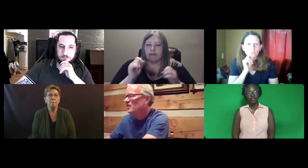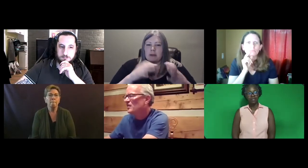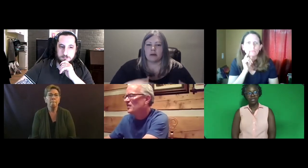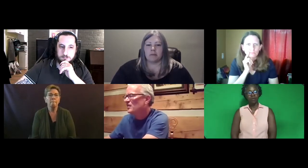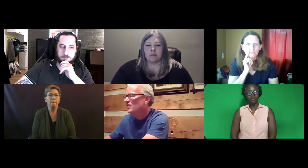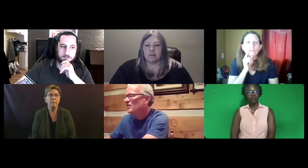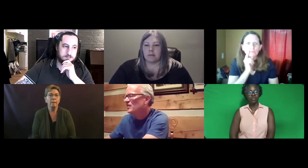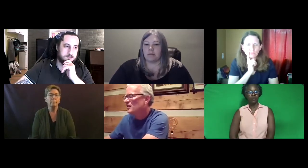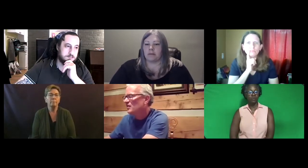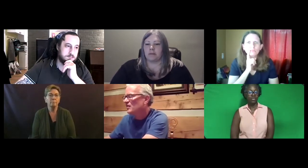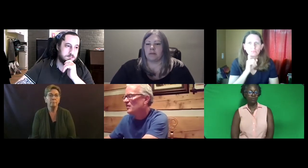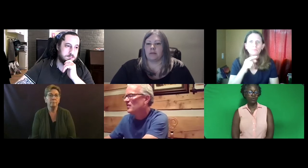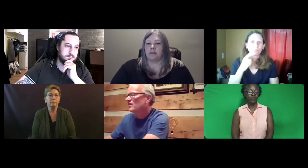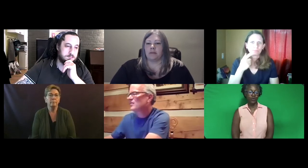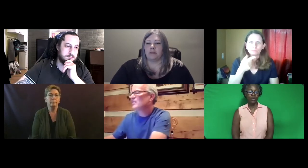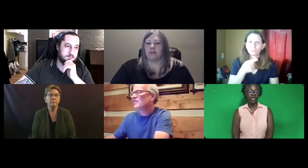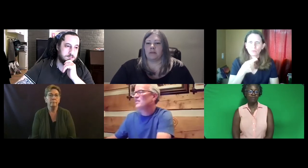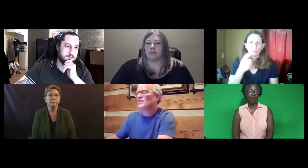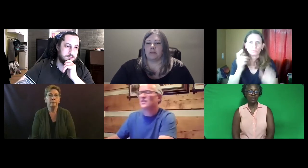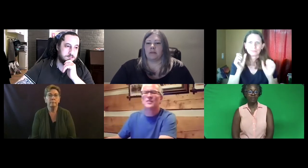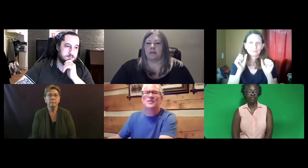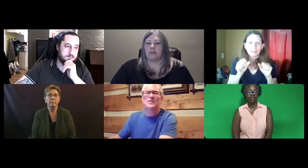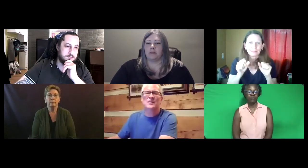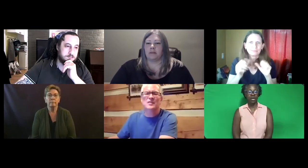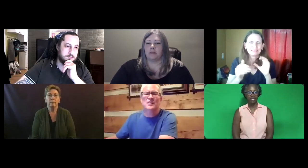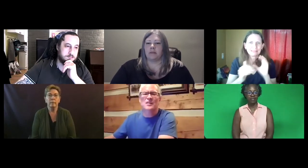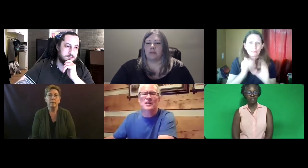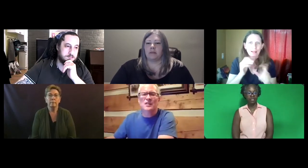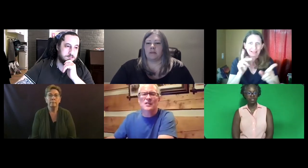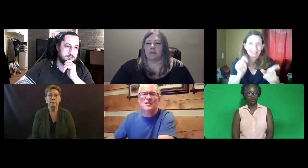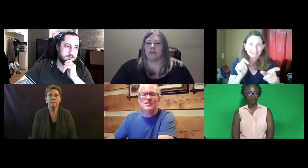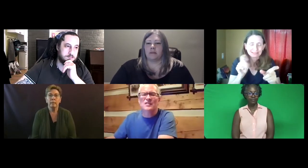Katie: Second question was what was the preferred e-mail address to contact the Commission.